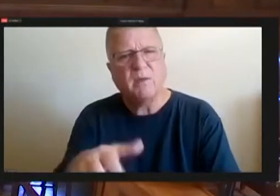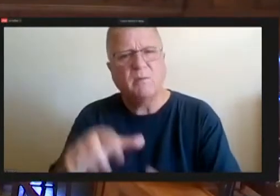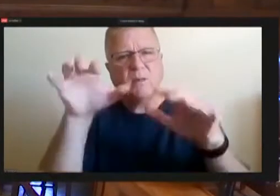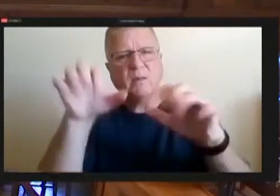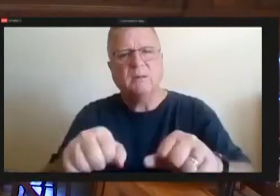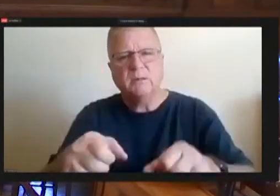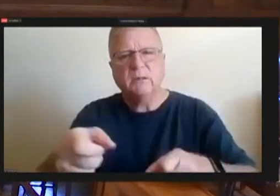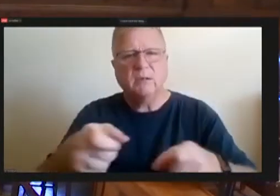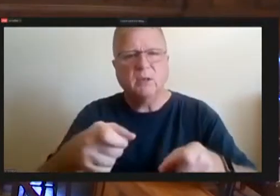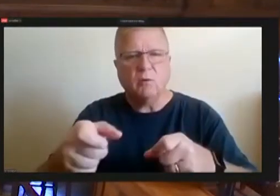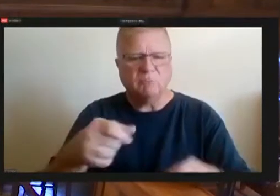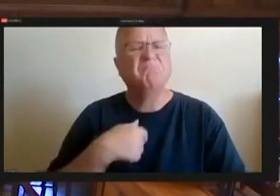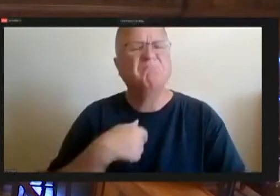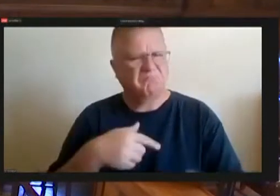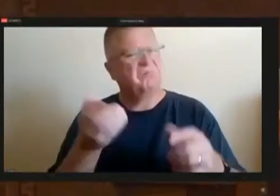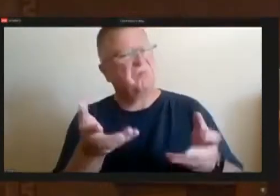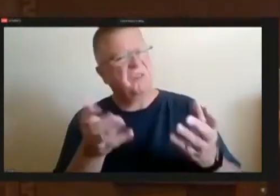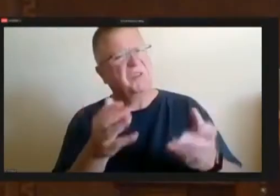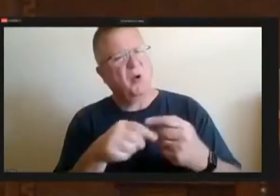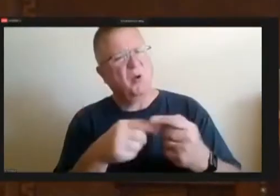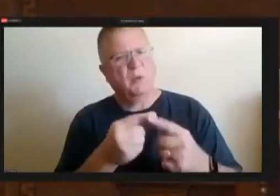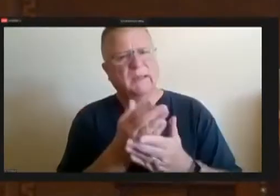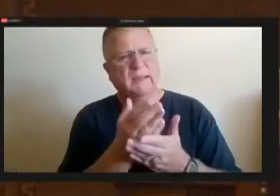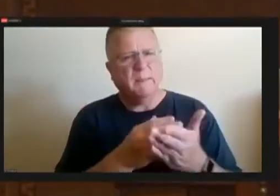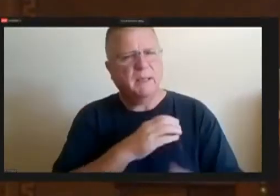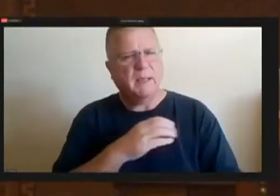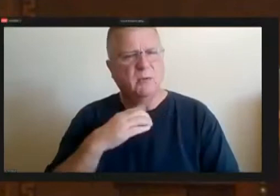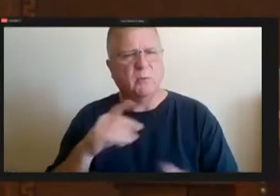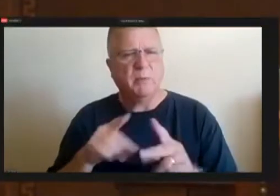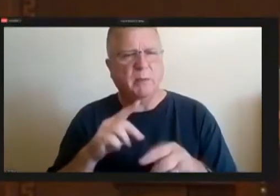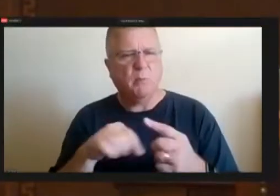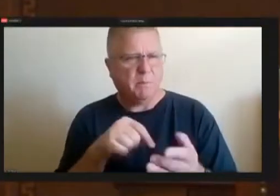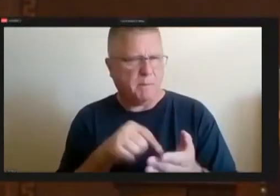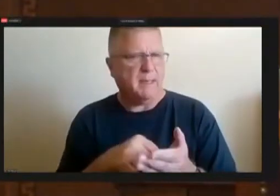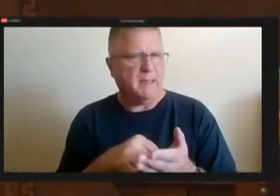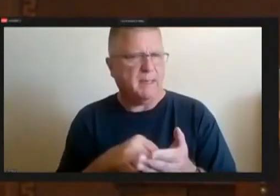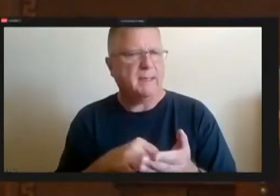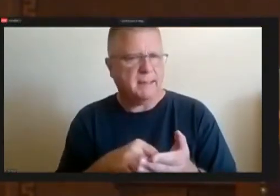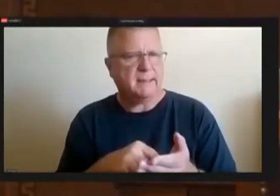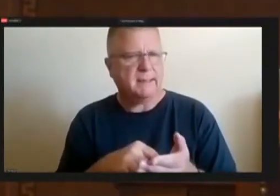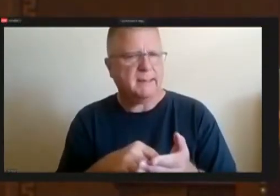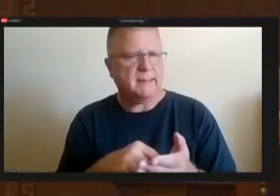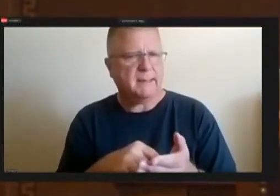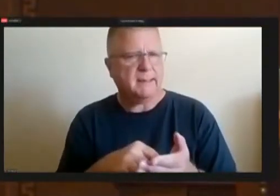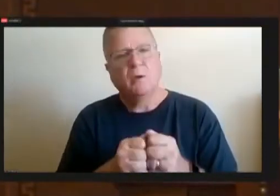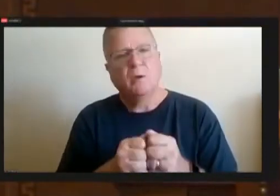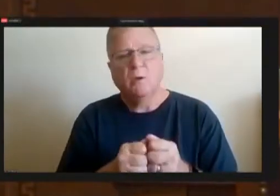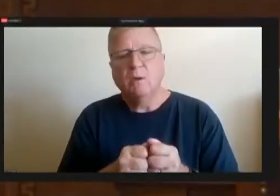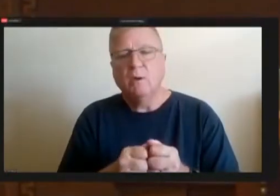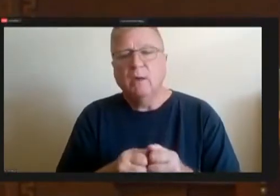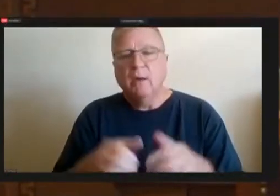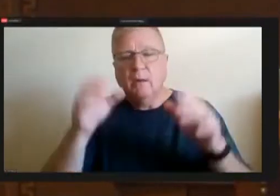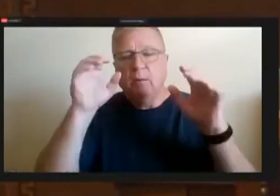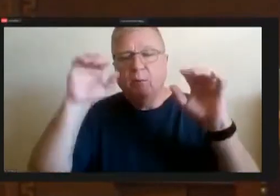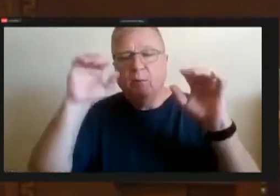to some counsel about this and talk to present about this, they would take over the role